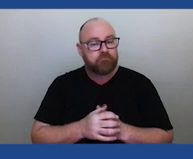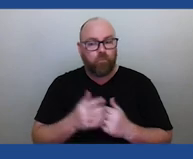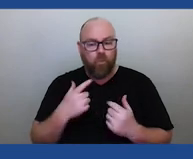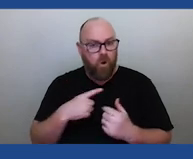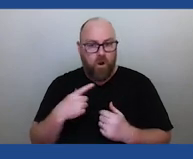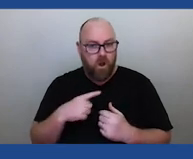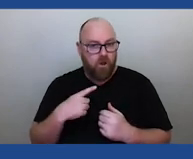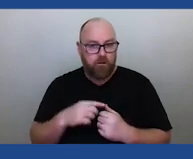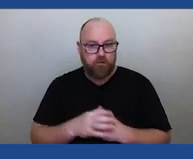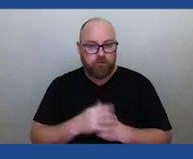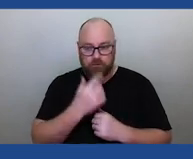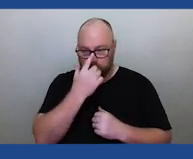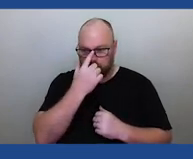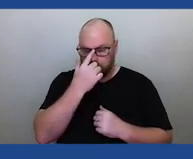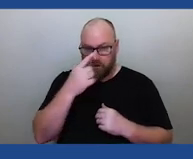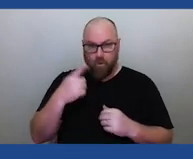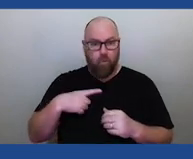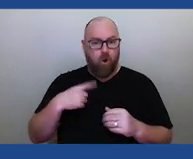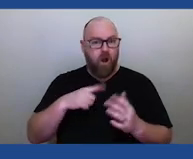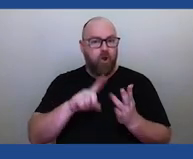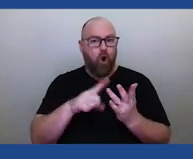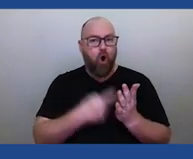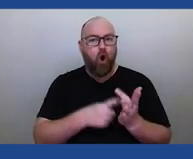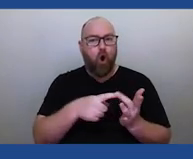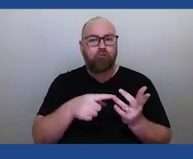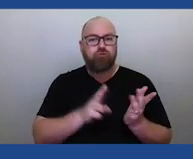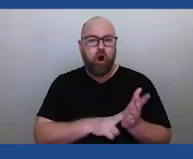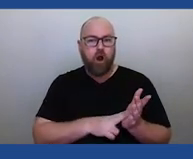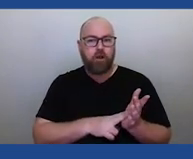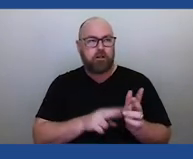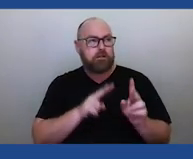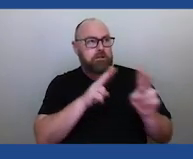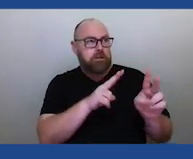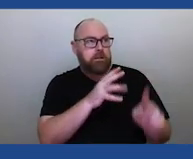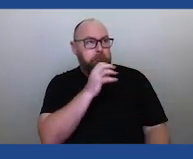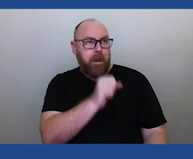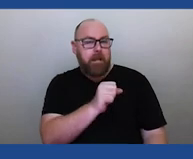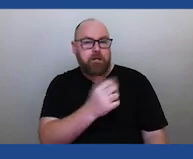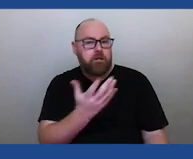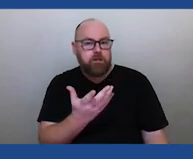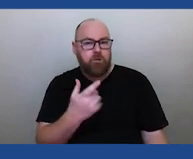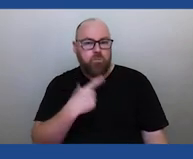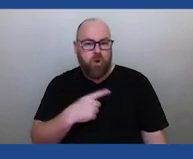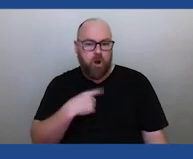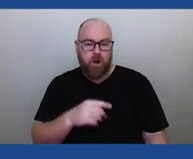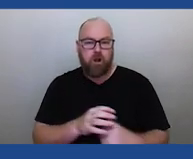Why is Orion almost always seen as a man or group of men? Why are the Pleiades almost always seen